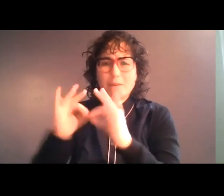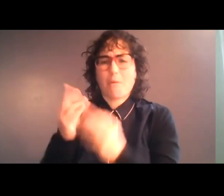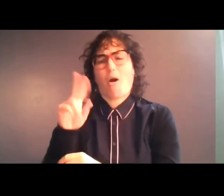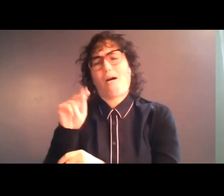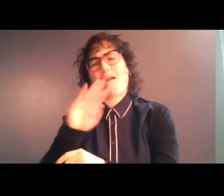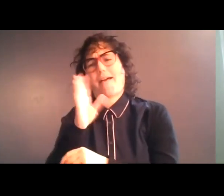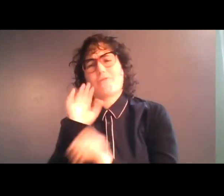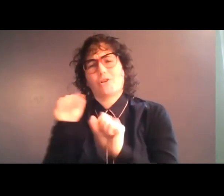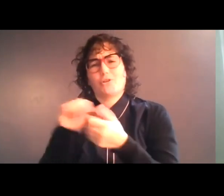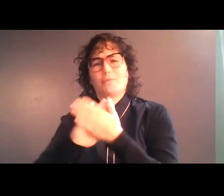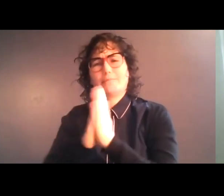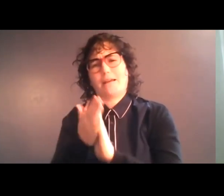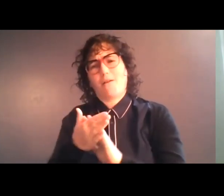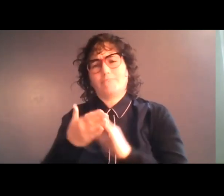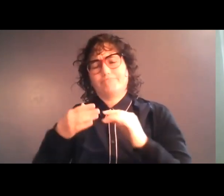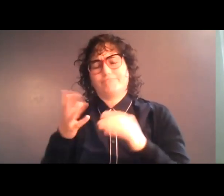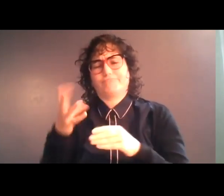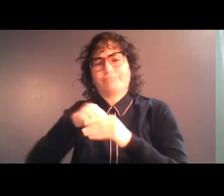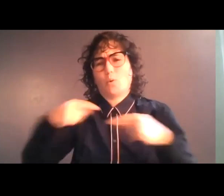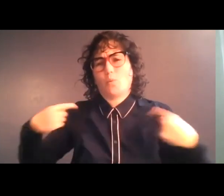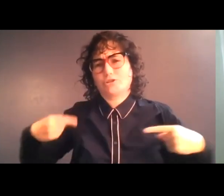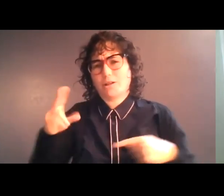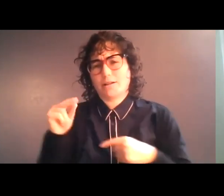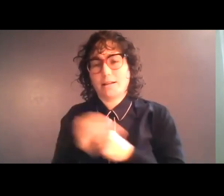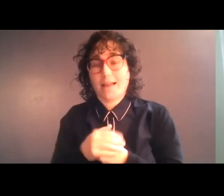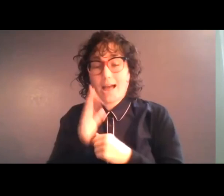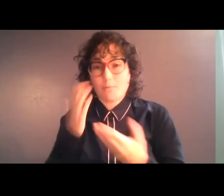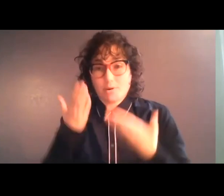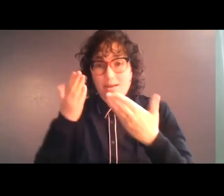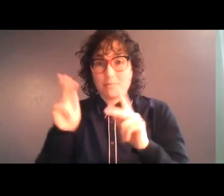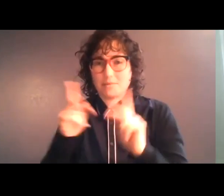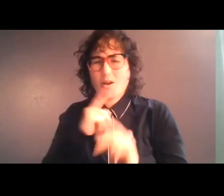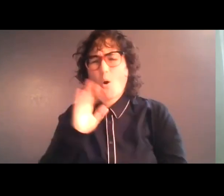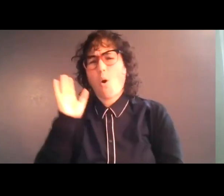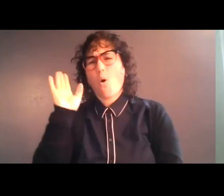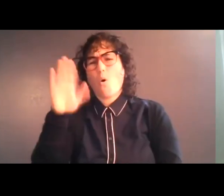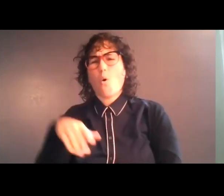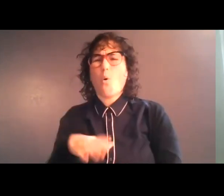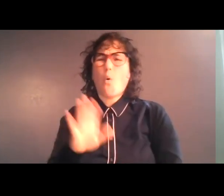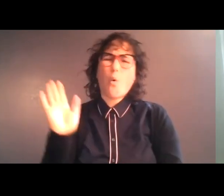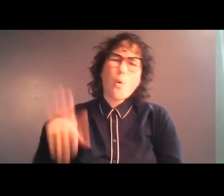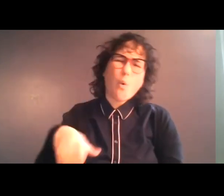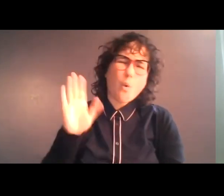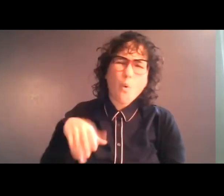So I bring it up, and people wave their hands and say, well, nothing is equipped around